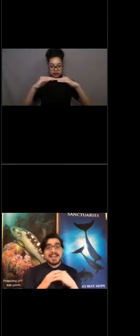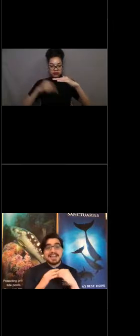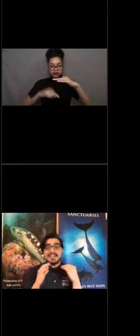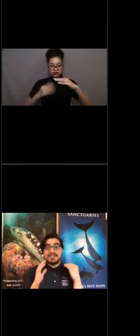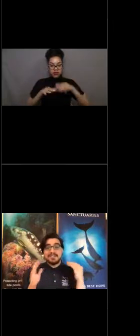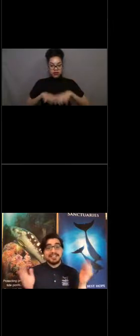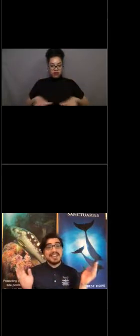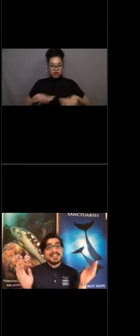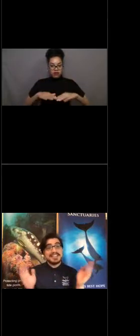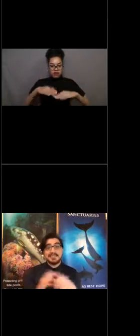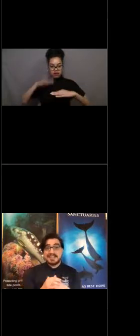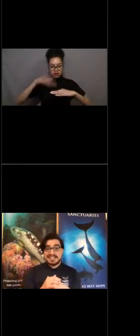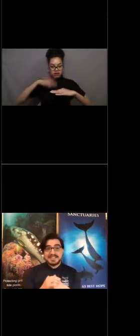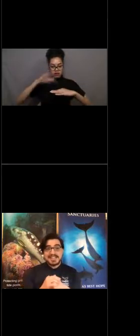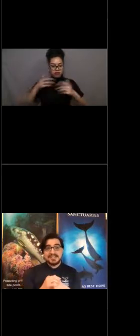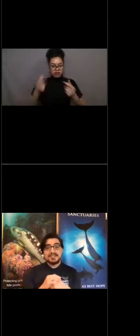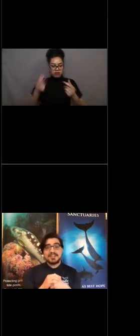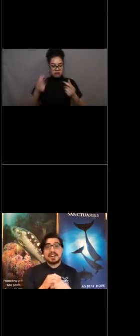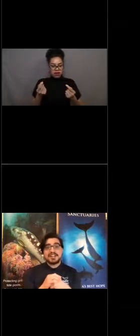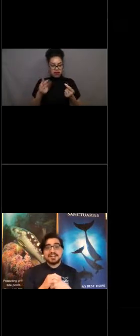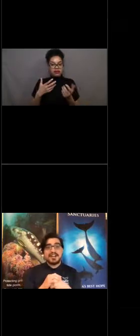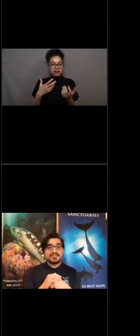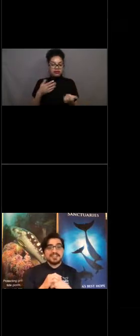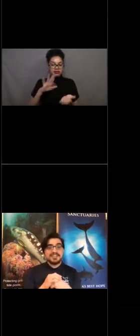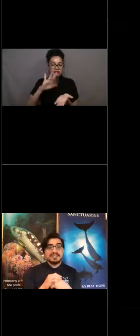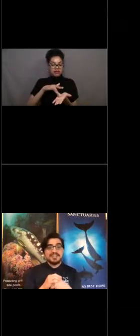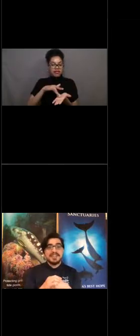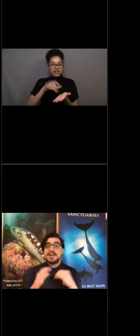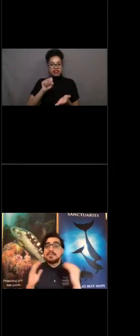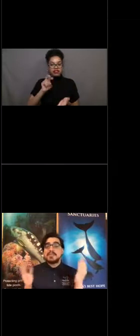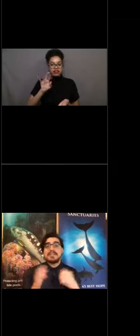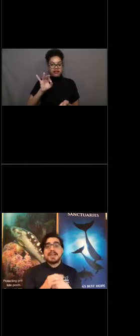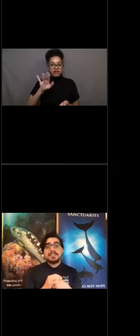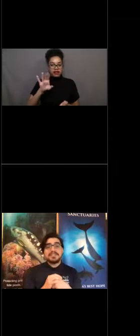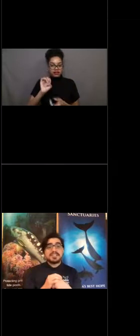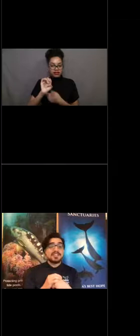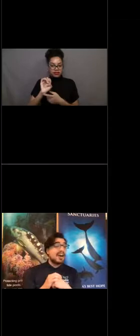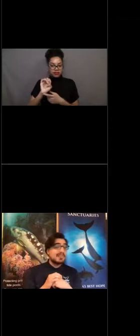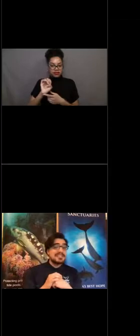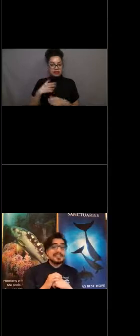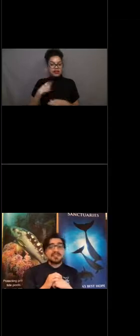And if you're lucky, you might see an occasional shark on the fringe. Marine mammals, such as harbor seals,